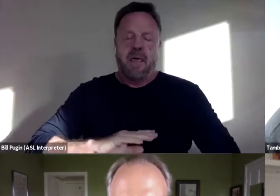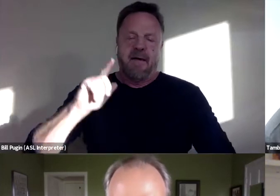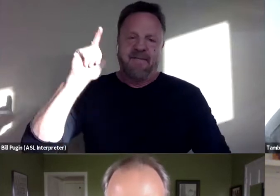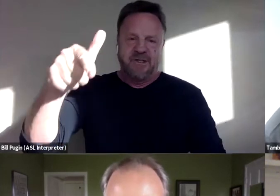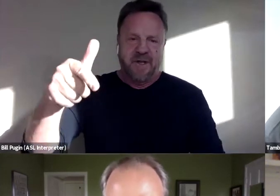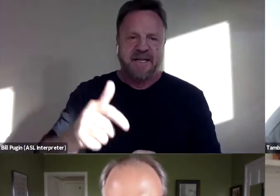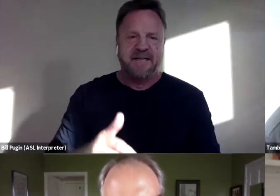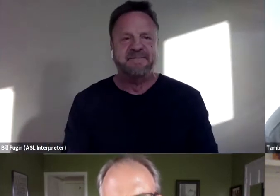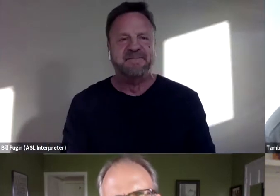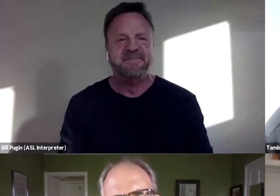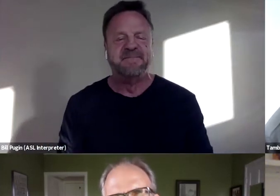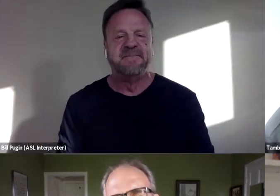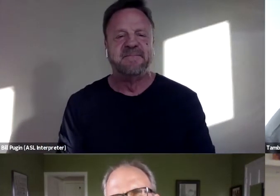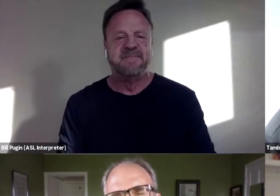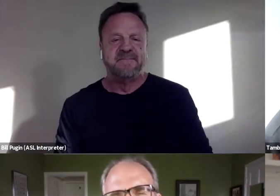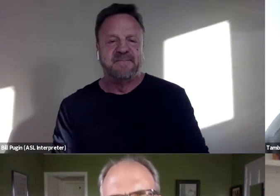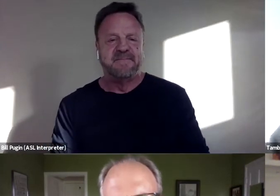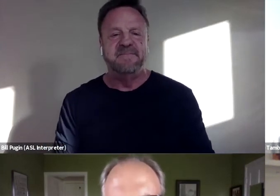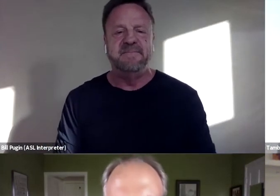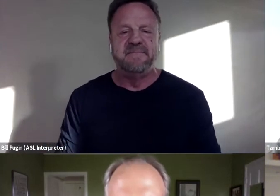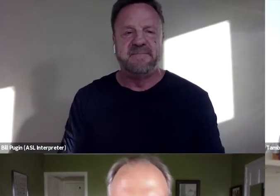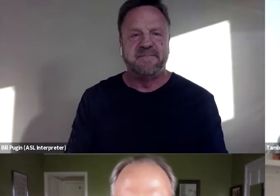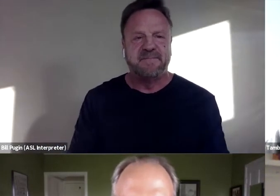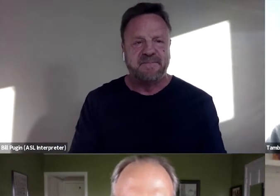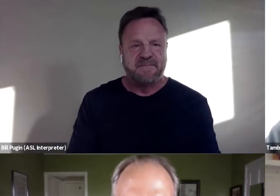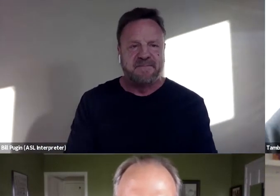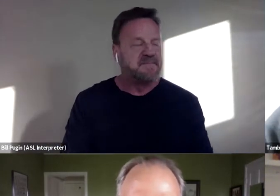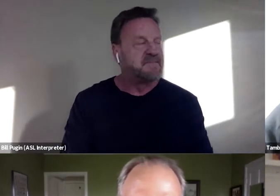Okay. Totally understood.